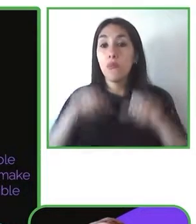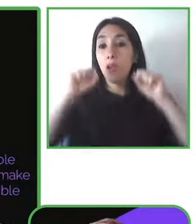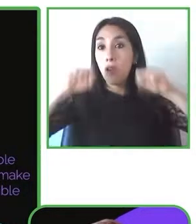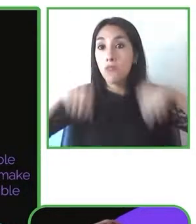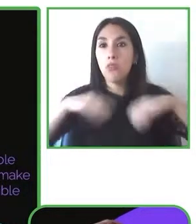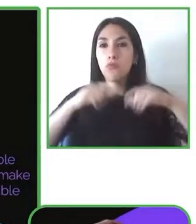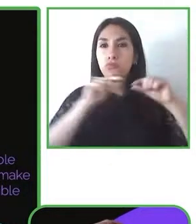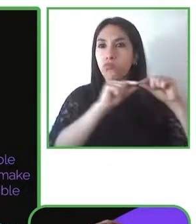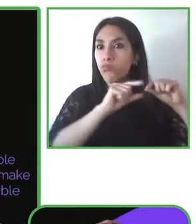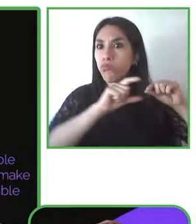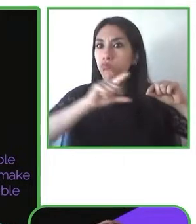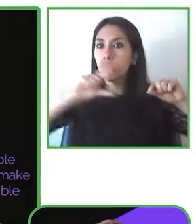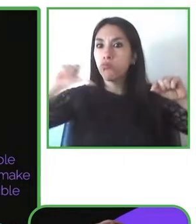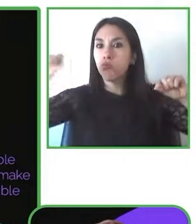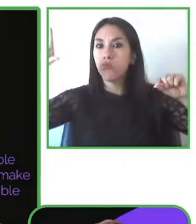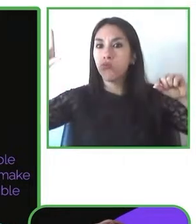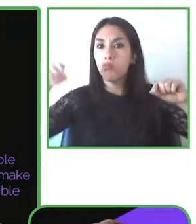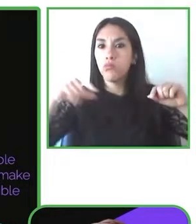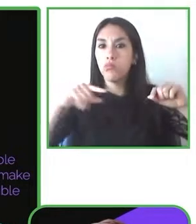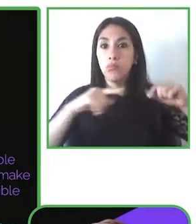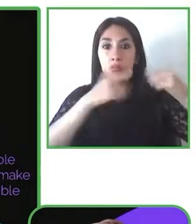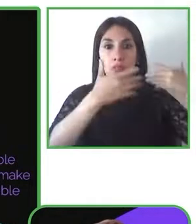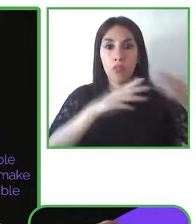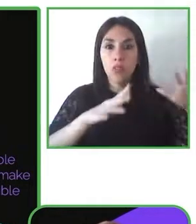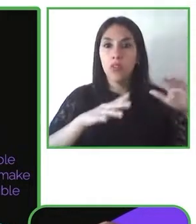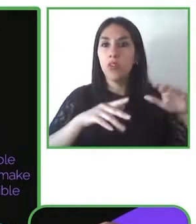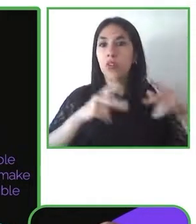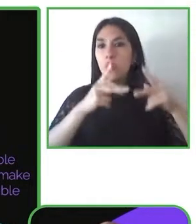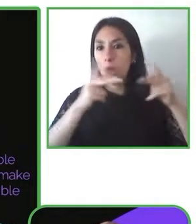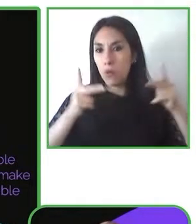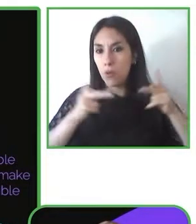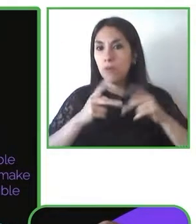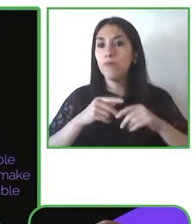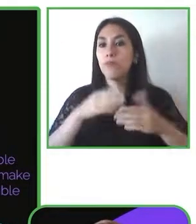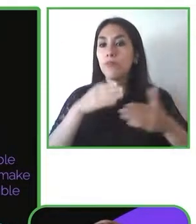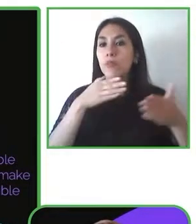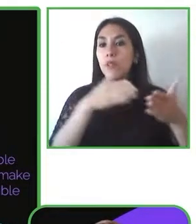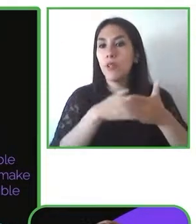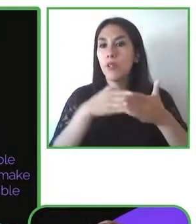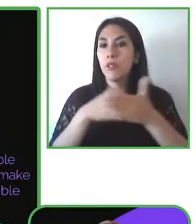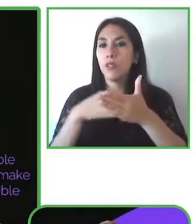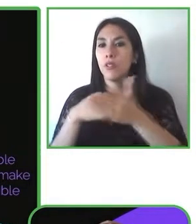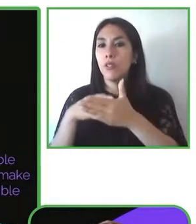the program addresses also human resources as well as employee-led cultural change to